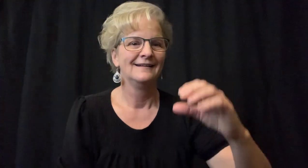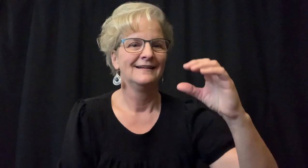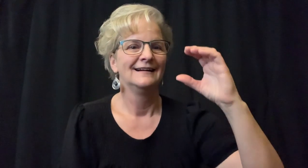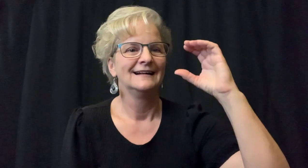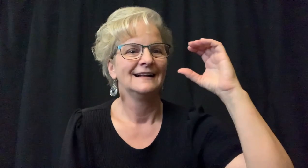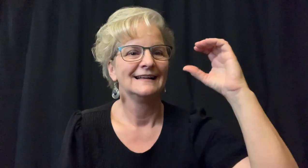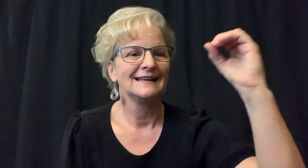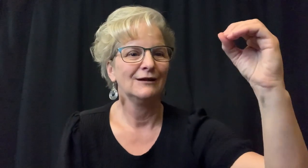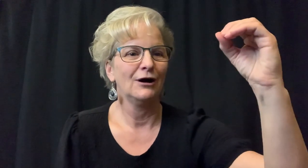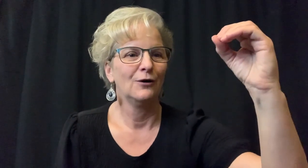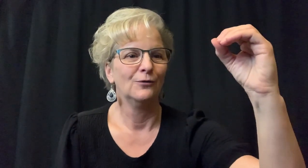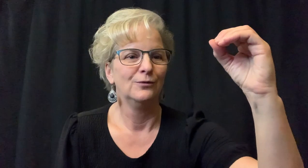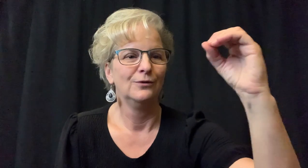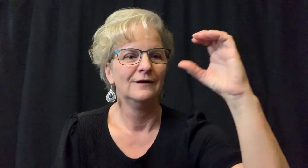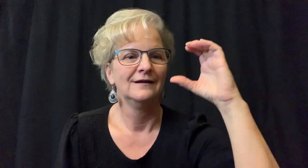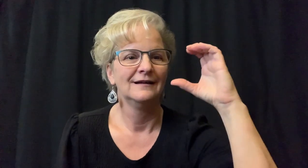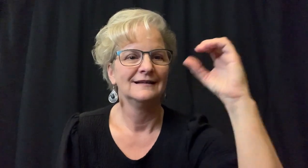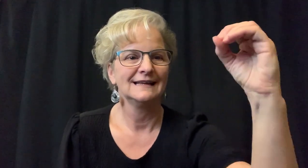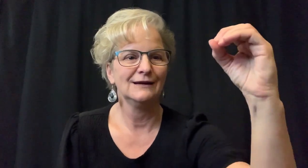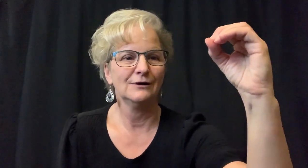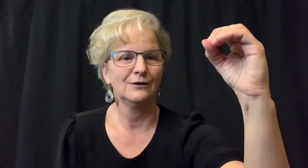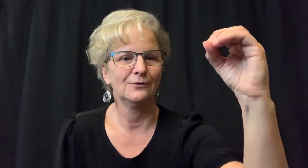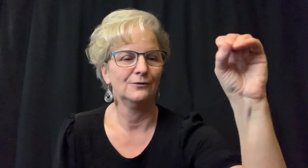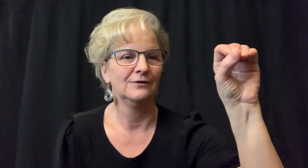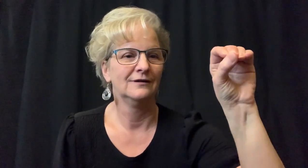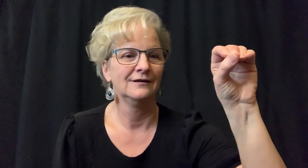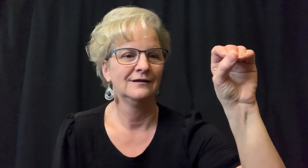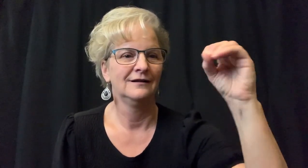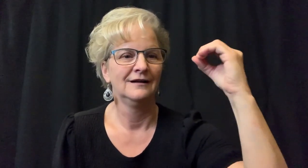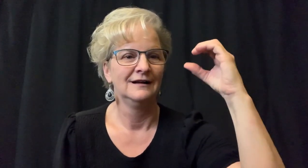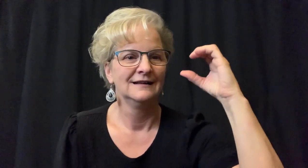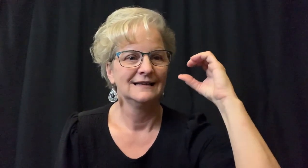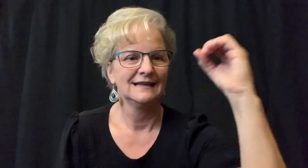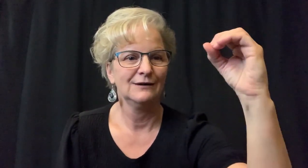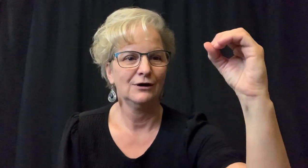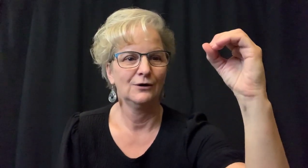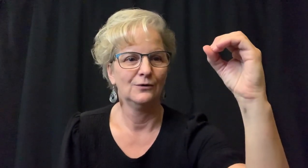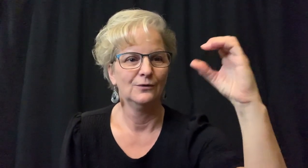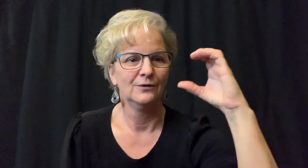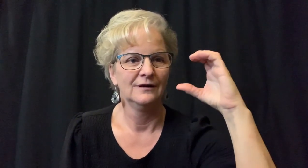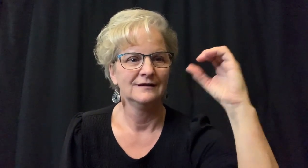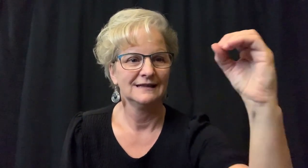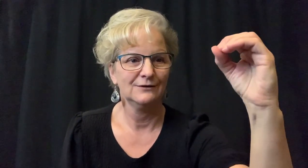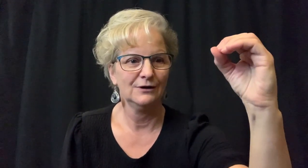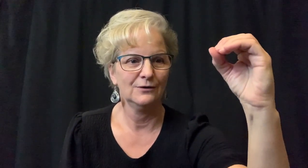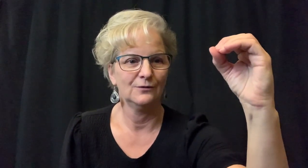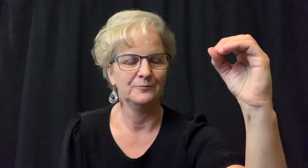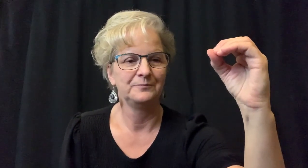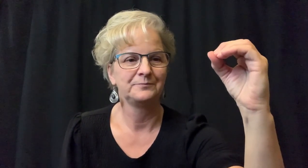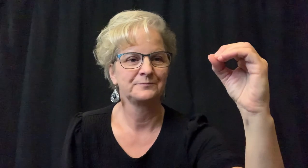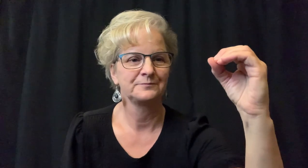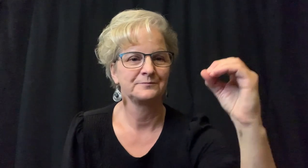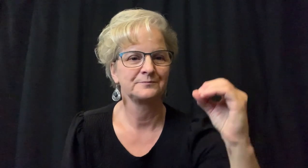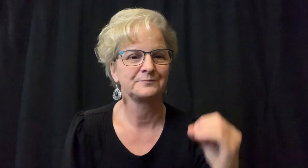This is how you sign for "Zero".